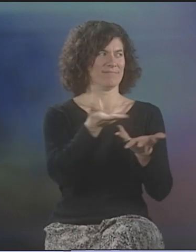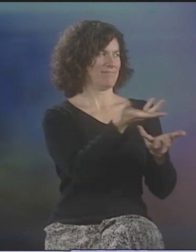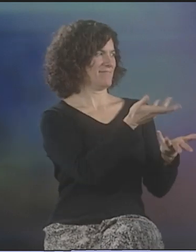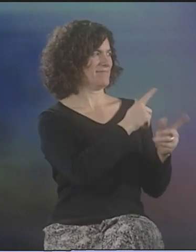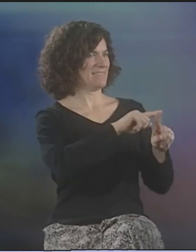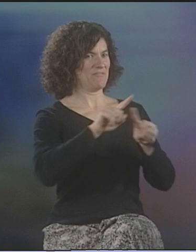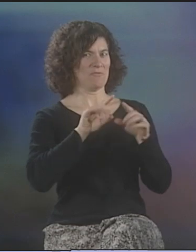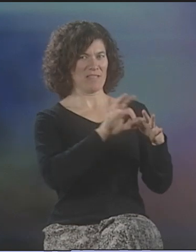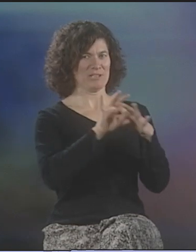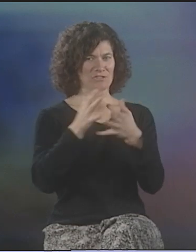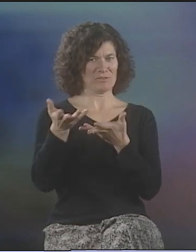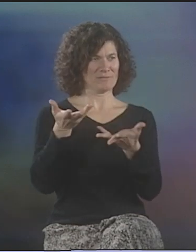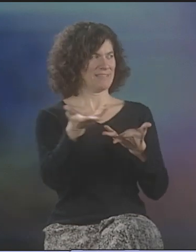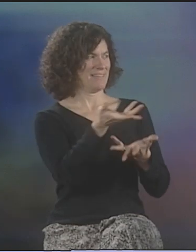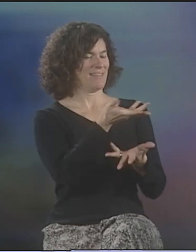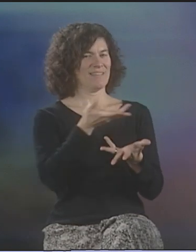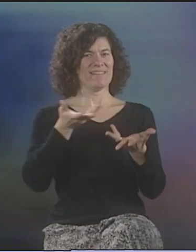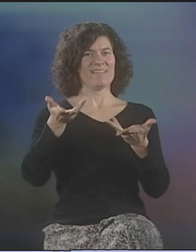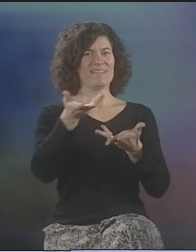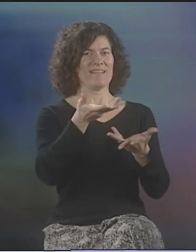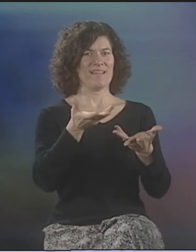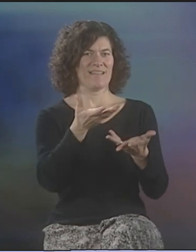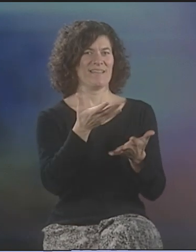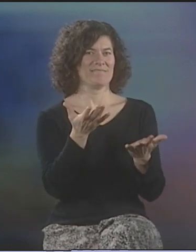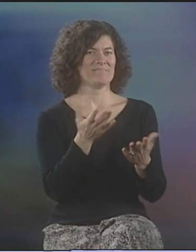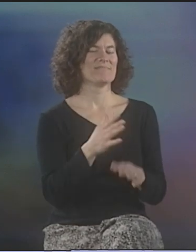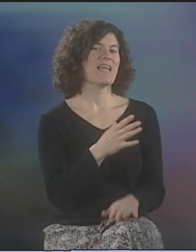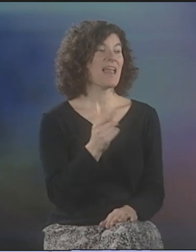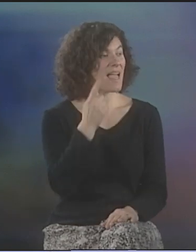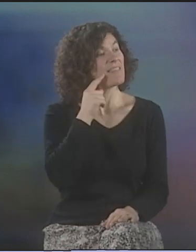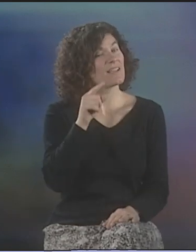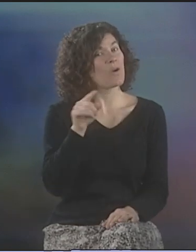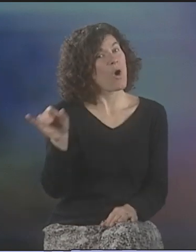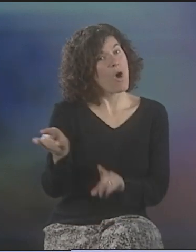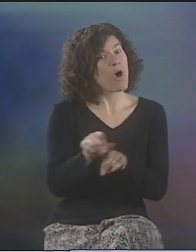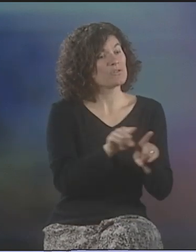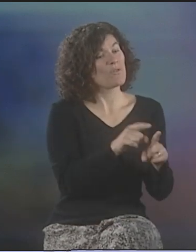ALL OF US WORKING TOGETHER AND ALL OF US HAVING OUR DIFFERENT RELATIONSHIPS AND CONNECTING TOGETHER.